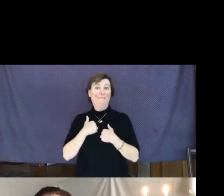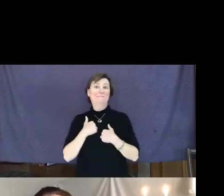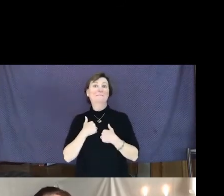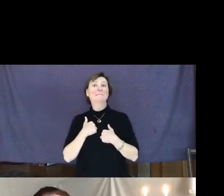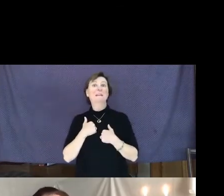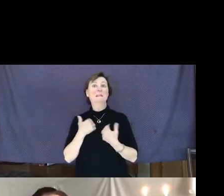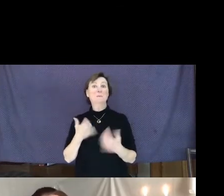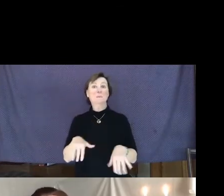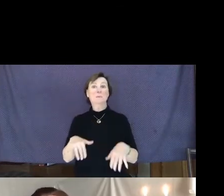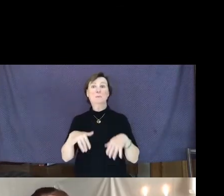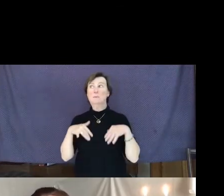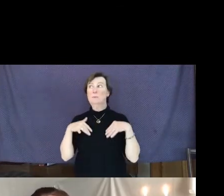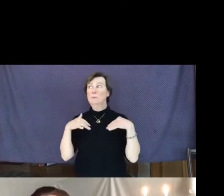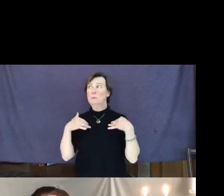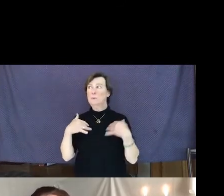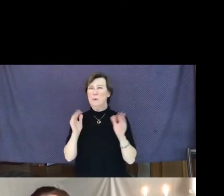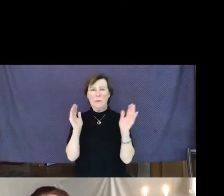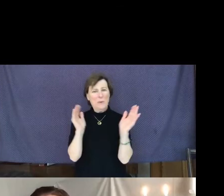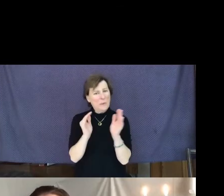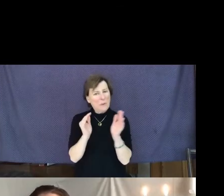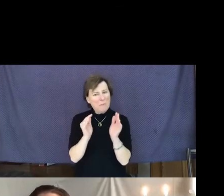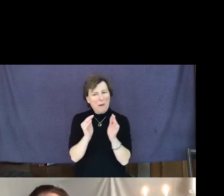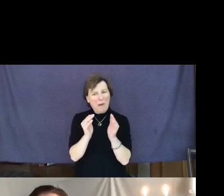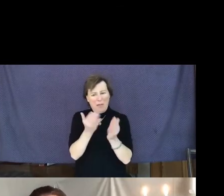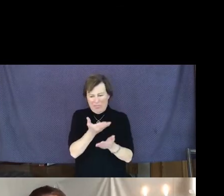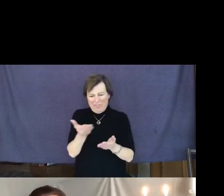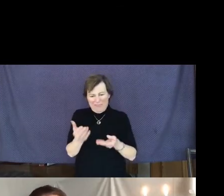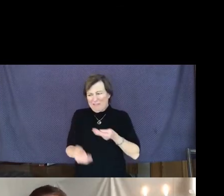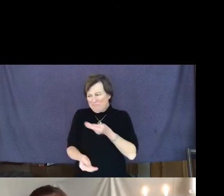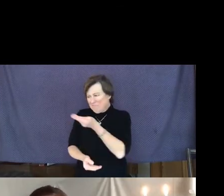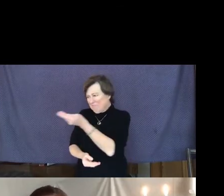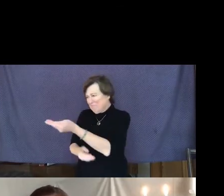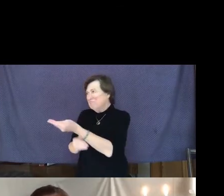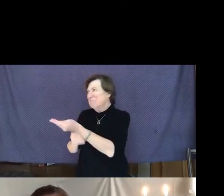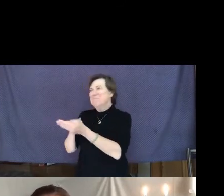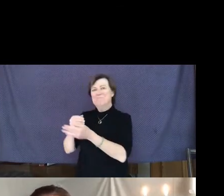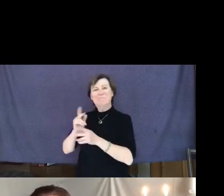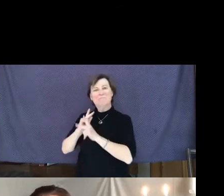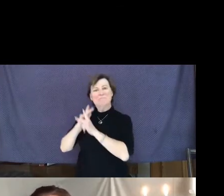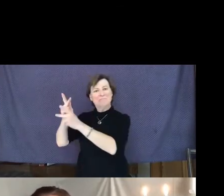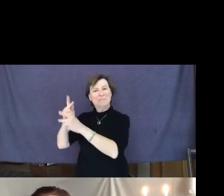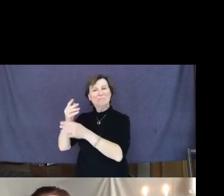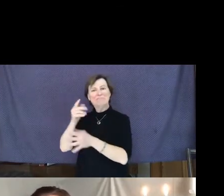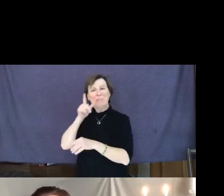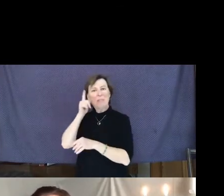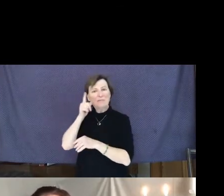small act of kindness make that much of a difference?"